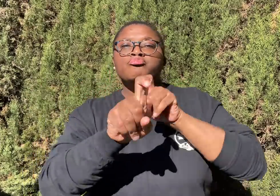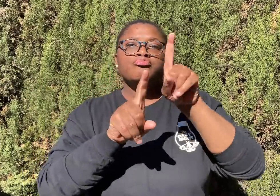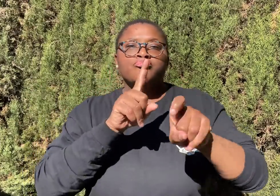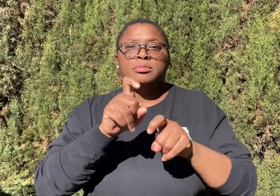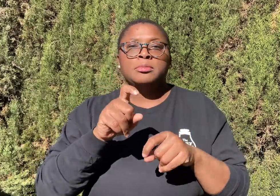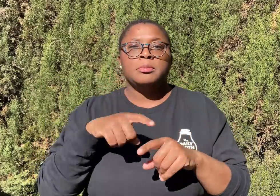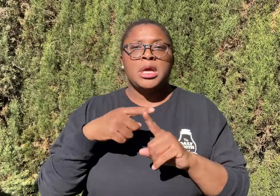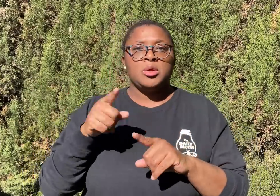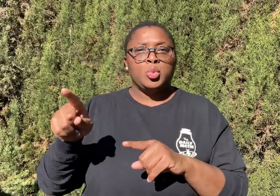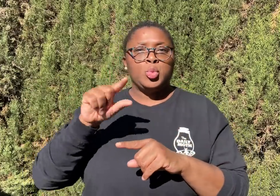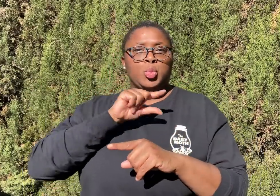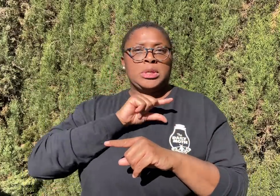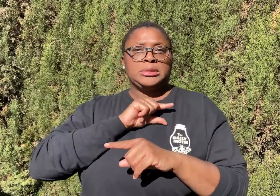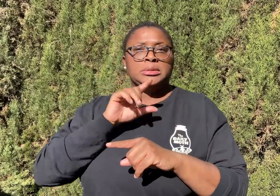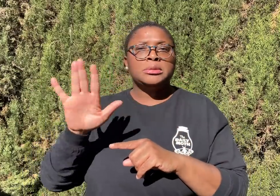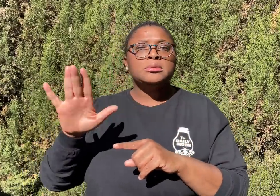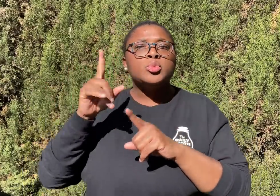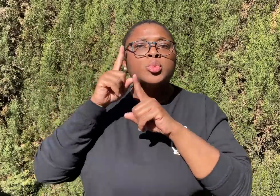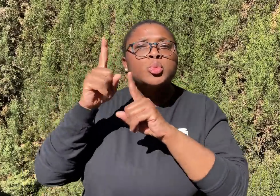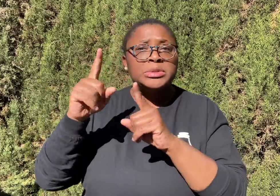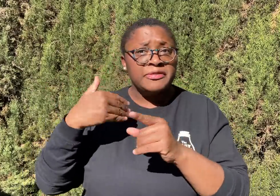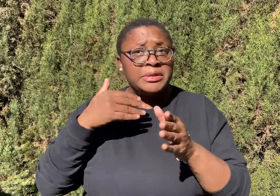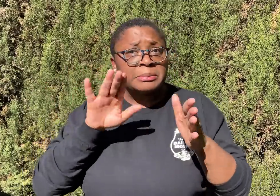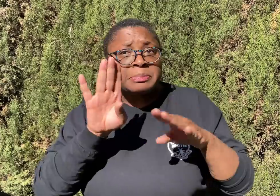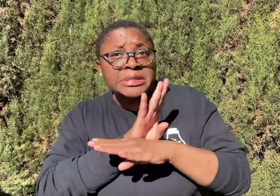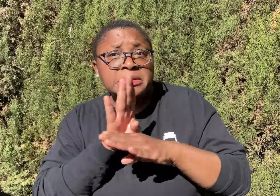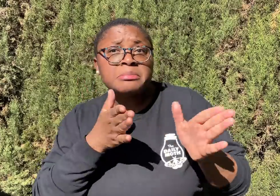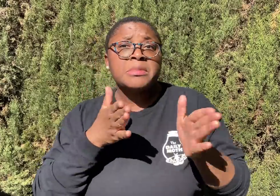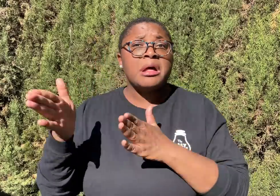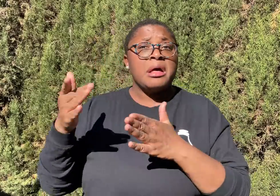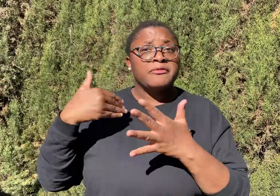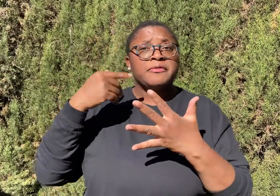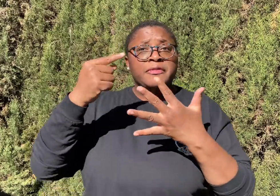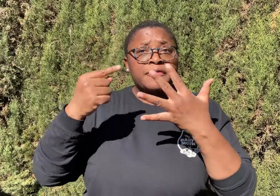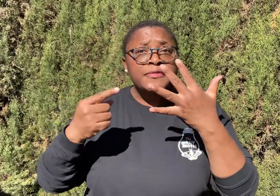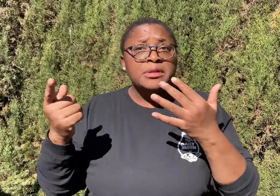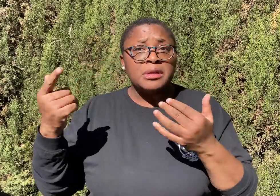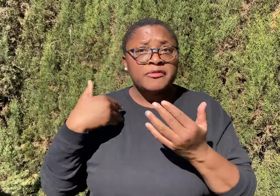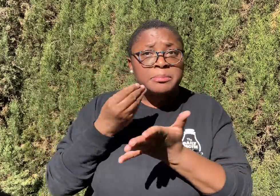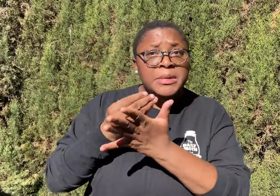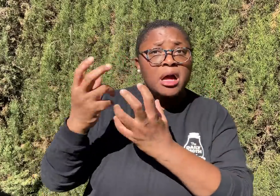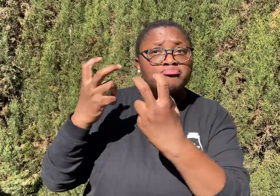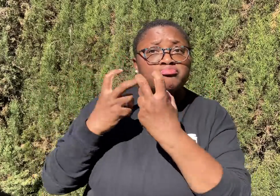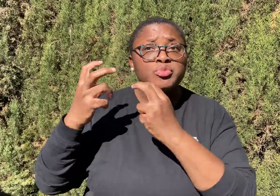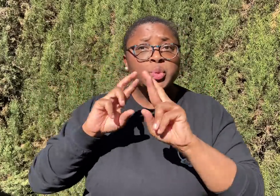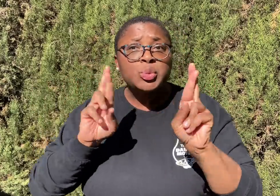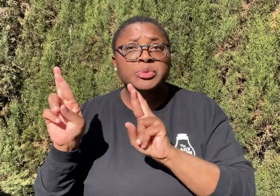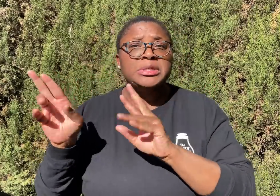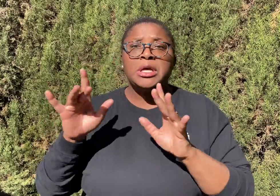and he did ask questions about Grant’s goals and whether he had a business plan, whether he had investors.